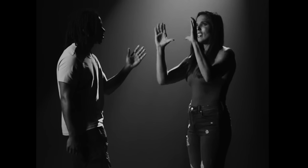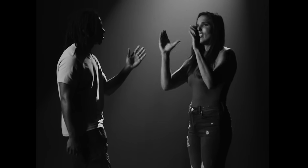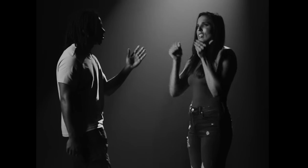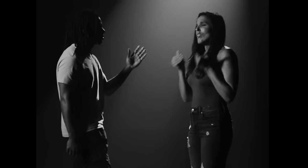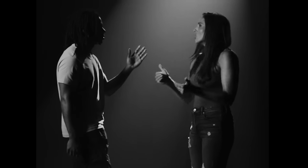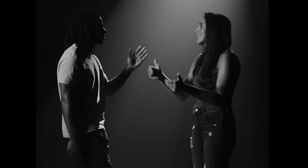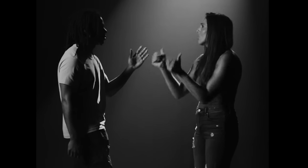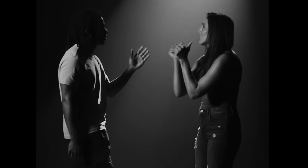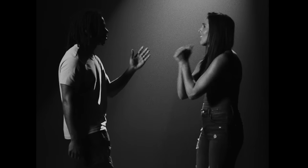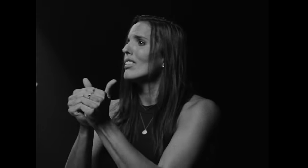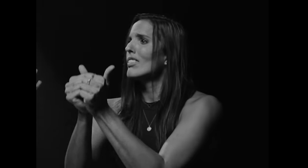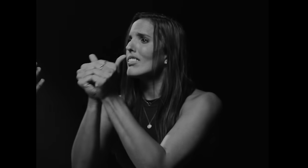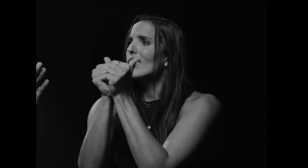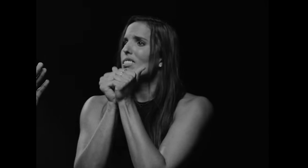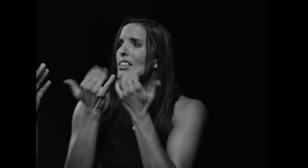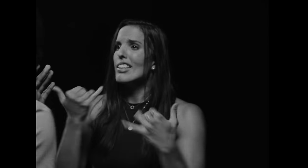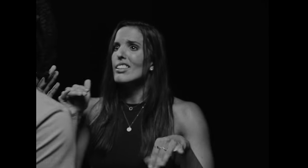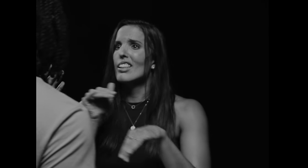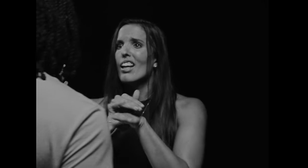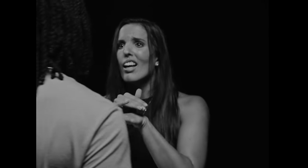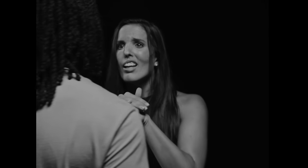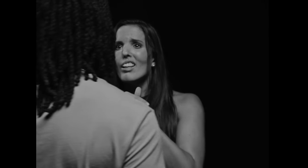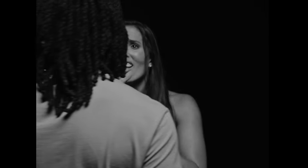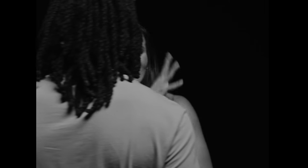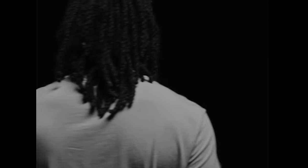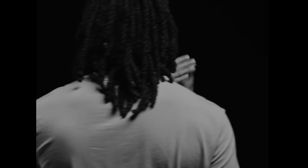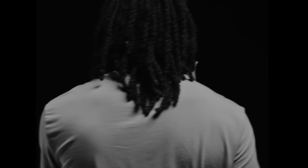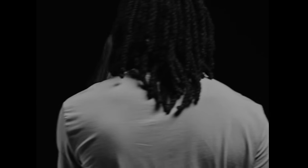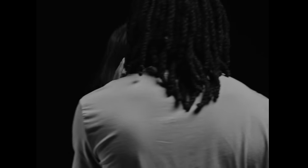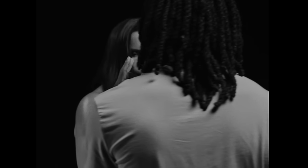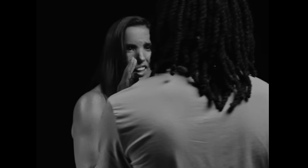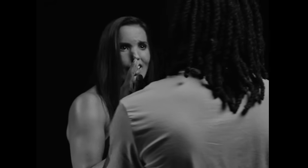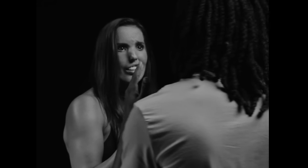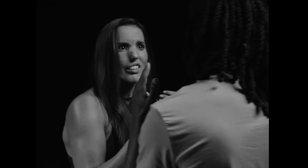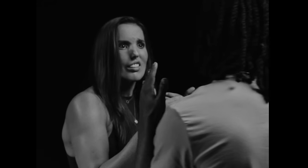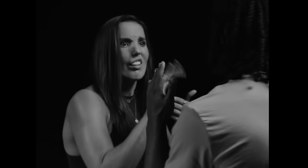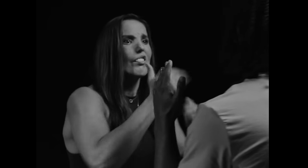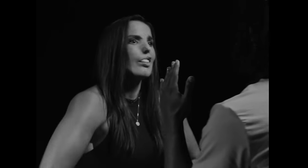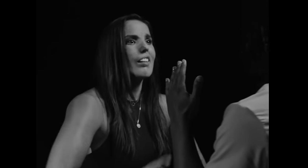SO WON’T YOU GIVE ME TONIGHT AND THE REST OF YOUR LIFE?